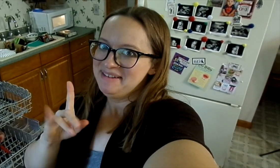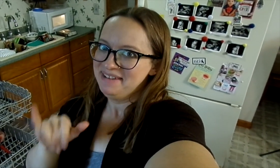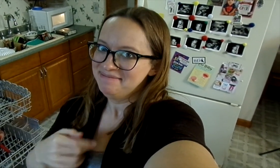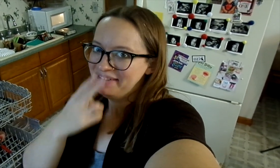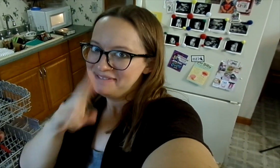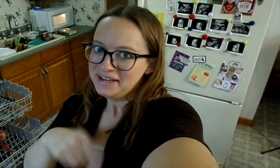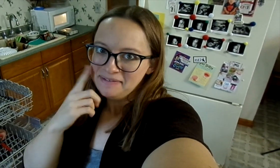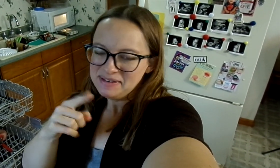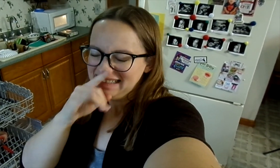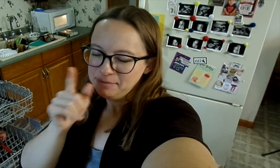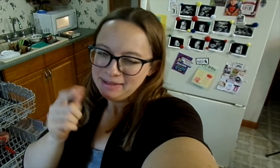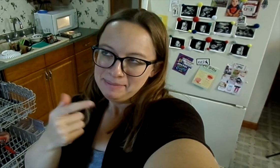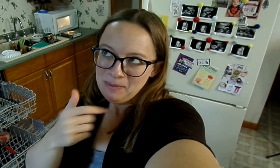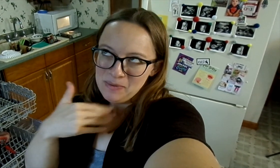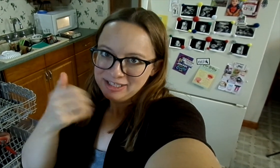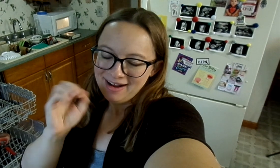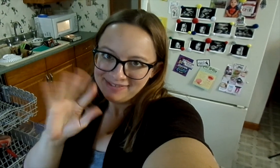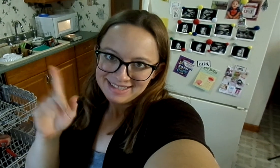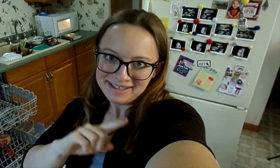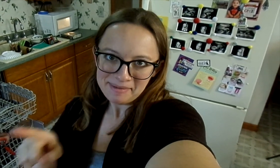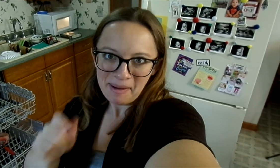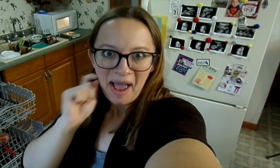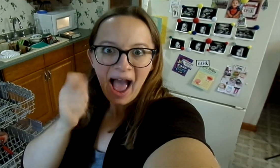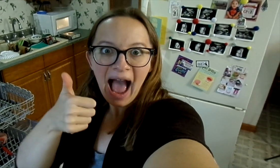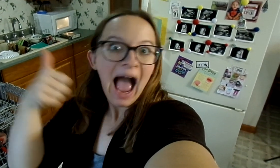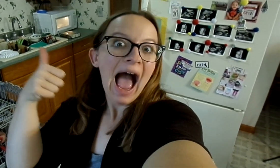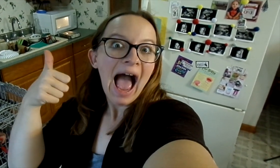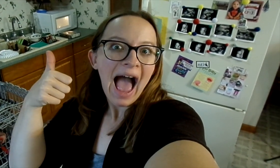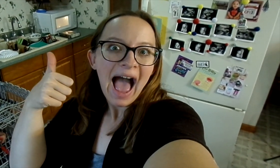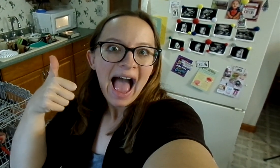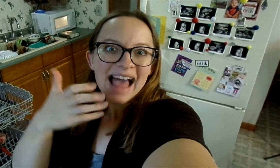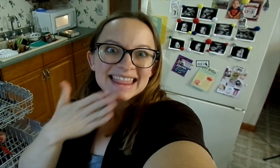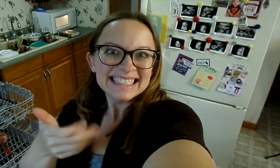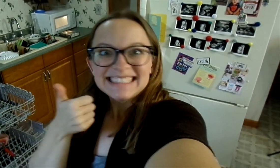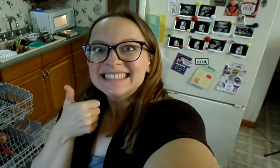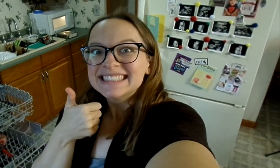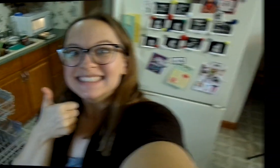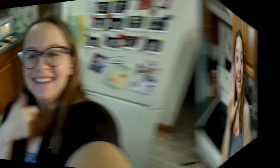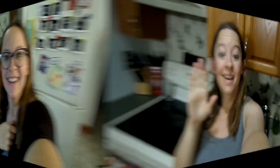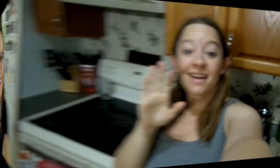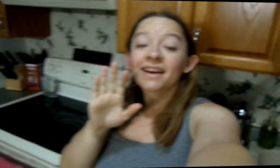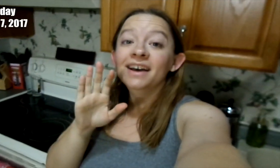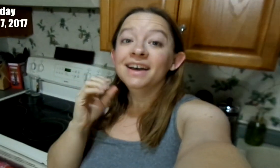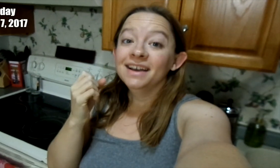So I'm really excited. It should be fun for the child when they're older. But cool! Thank you!